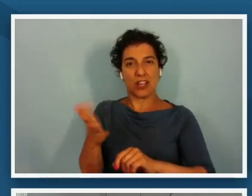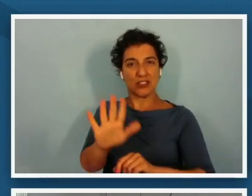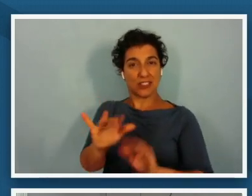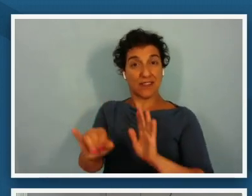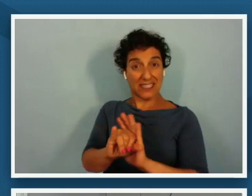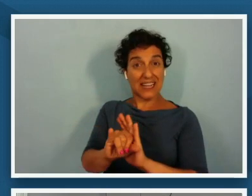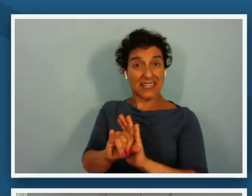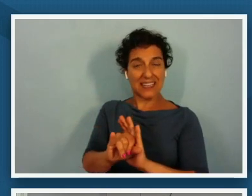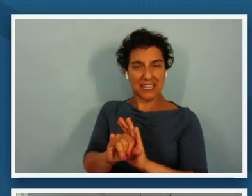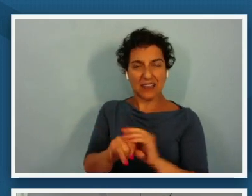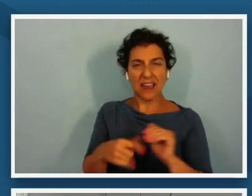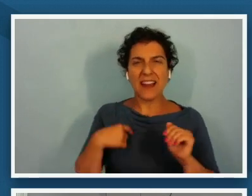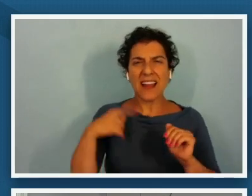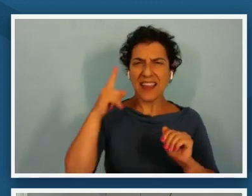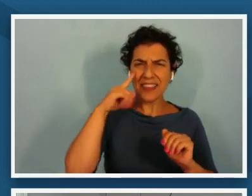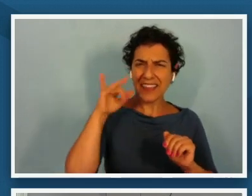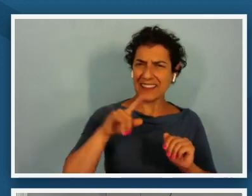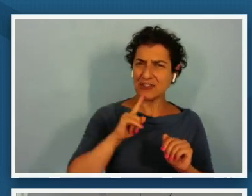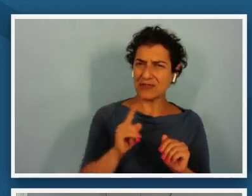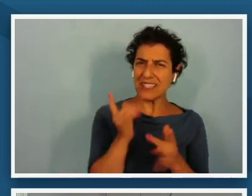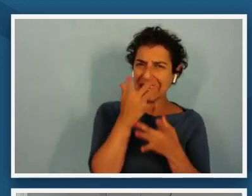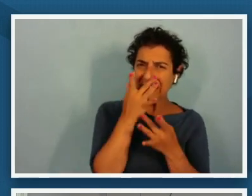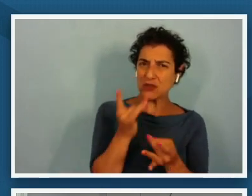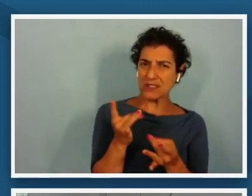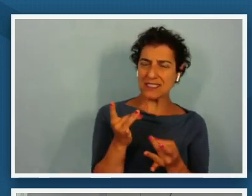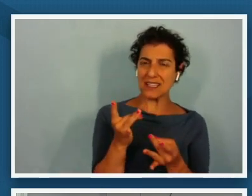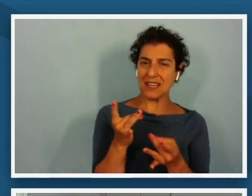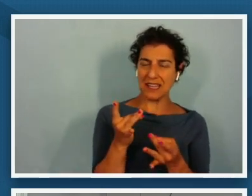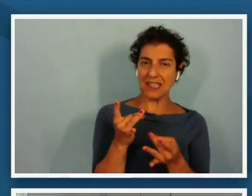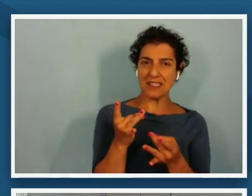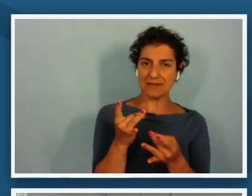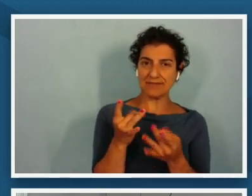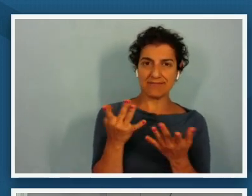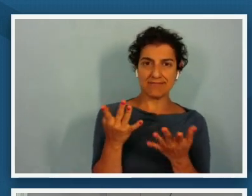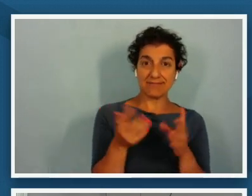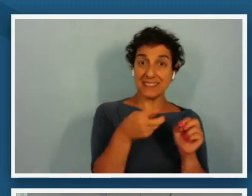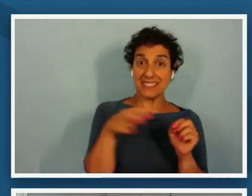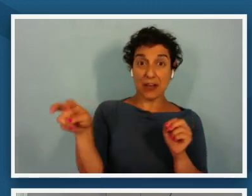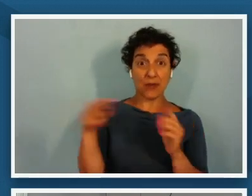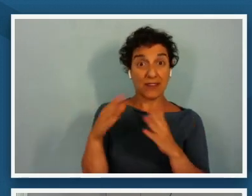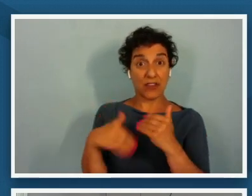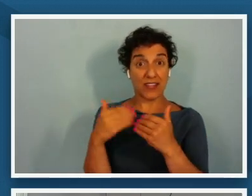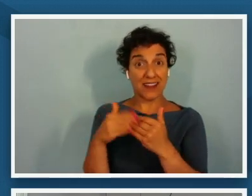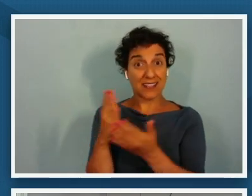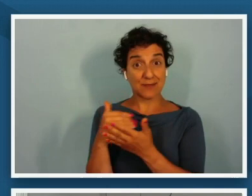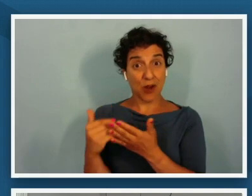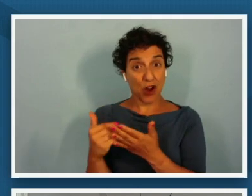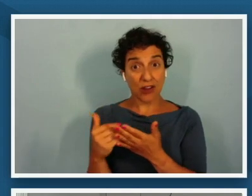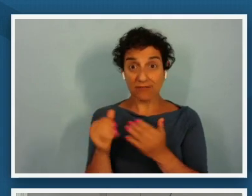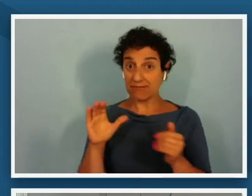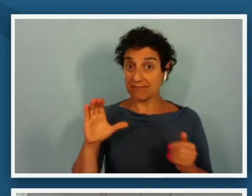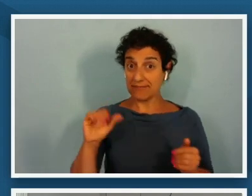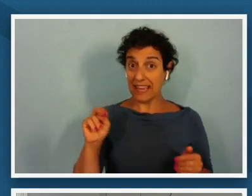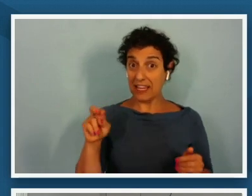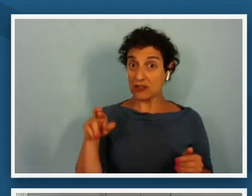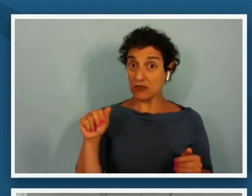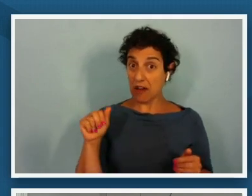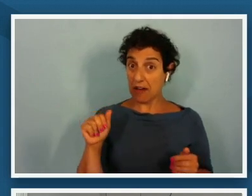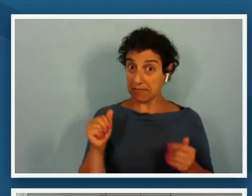that's a really interesting segue to the next part kandra do you